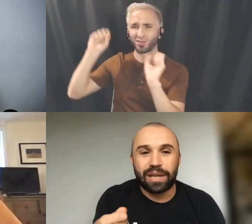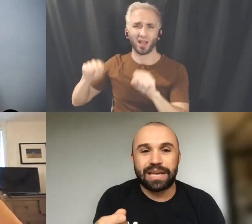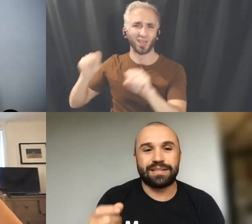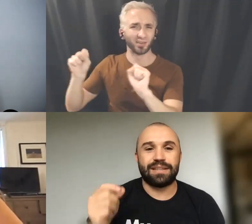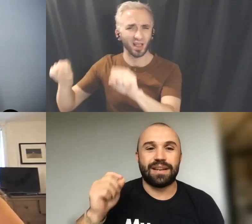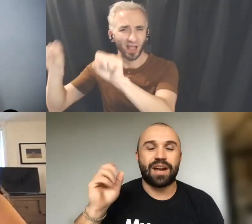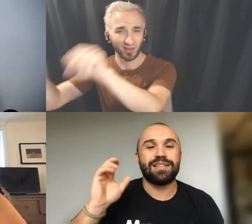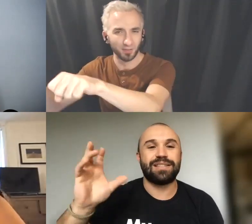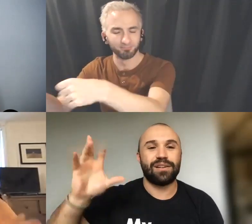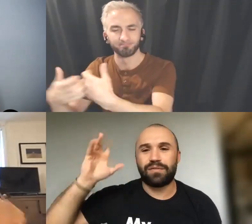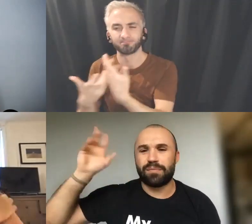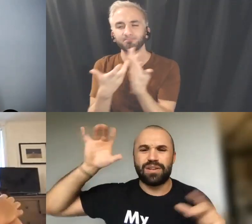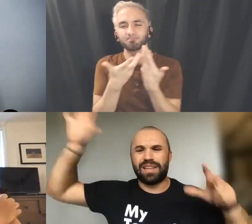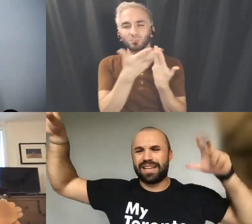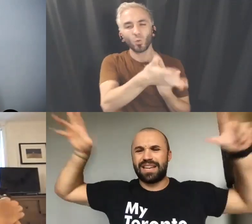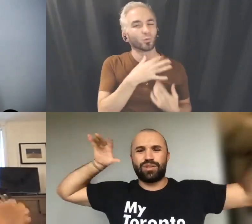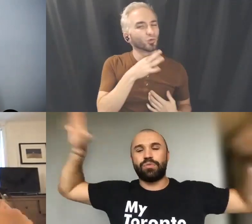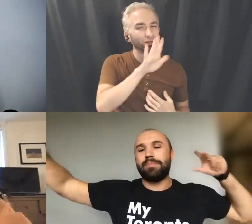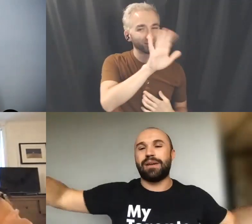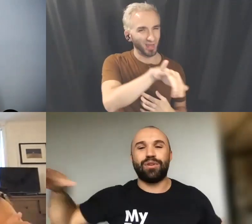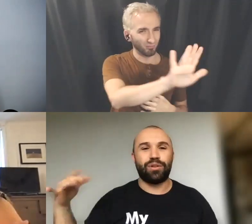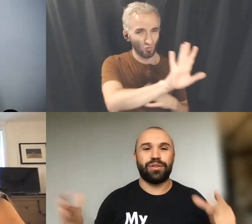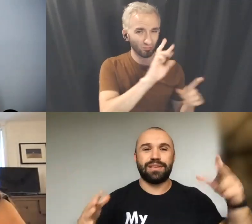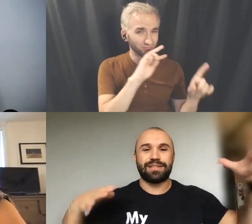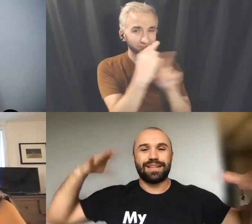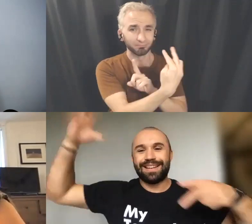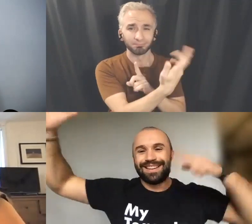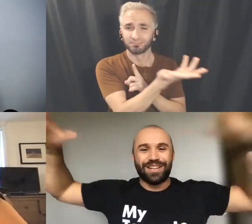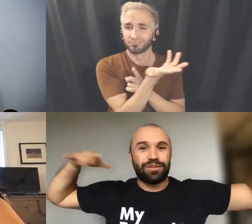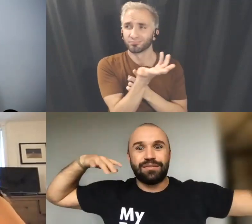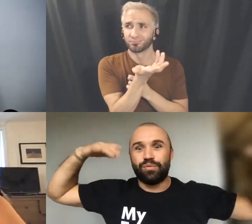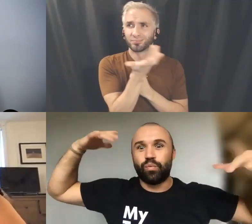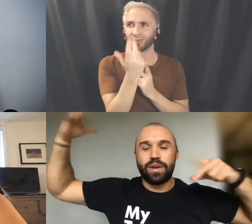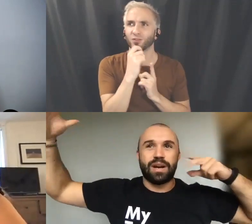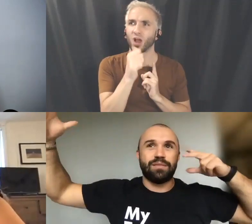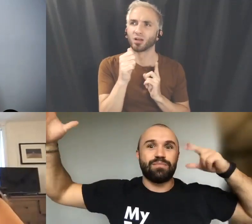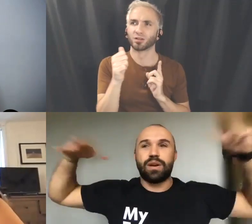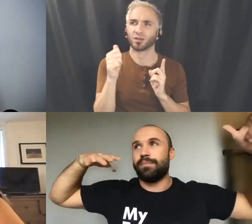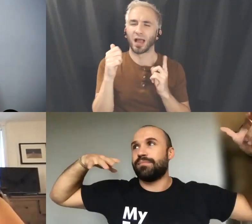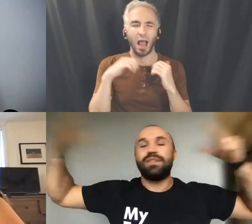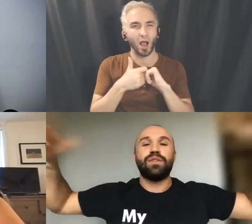place not necessarily from like getting too wrapped up in all of these you know different